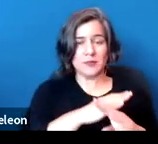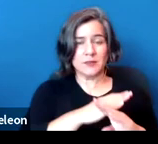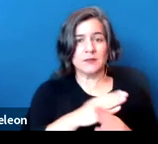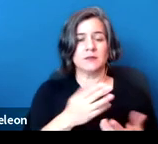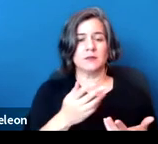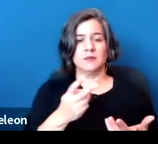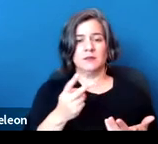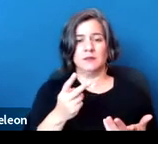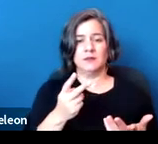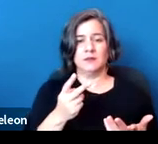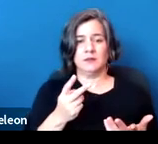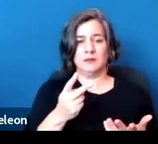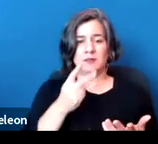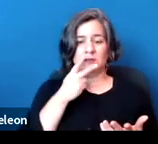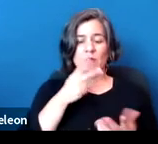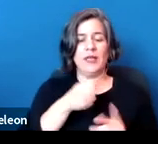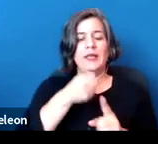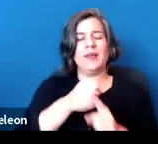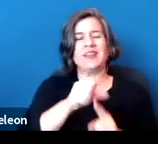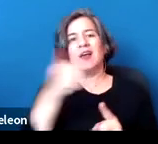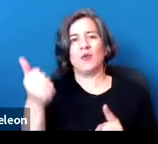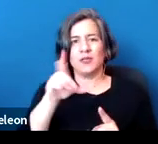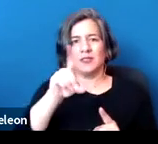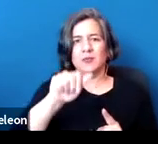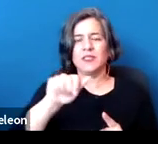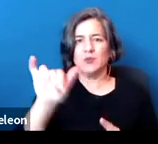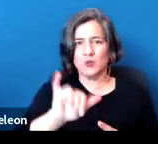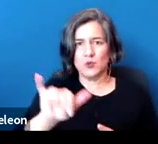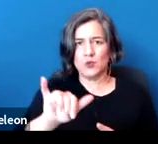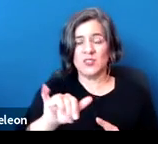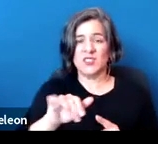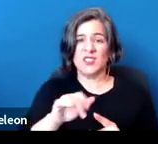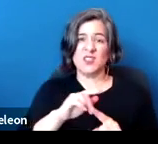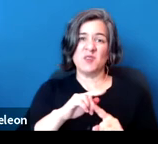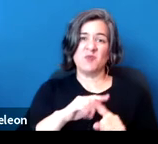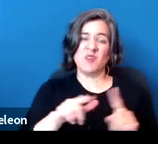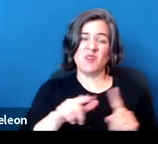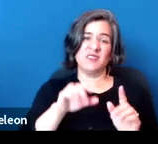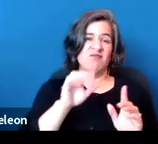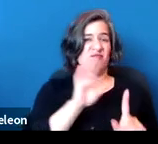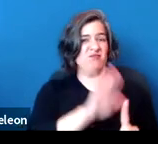But what this provision says is, it has two things of relevance here.